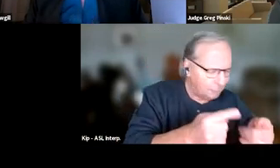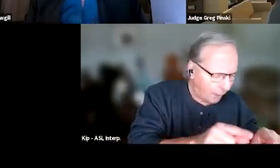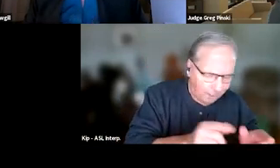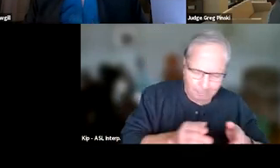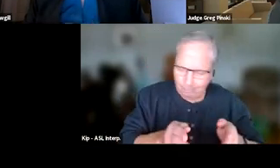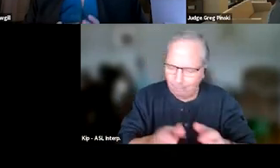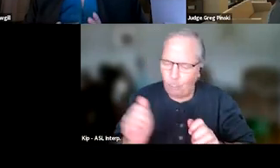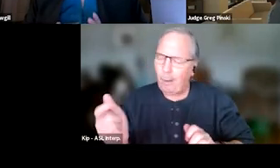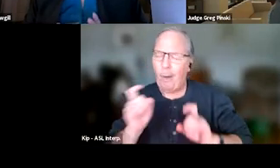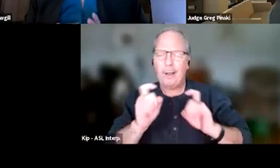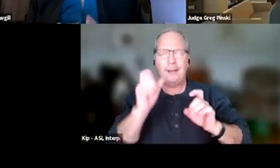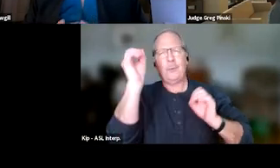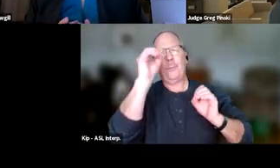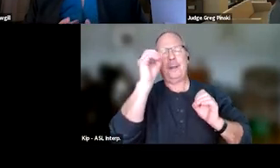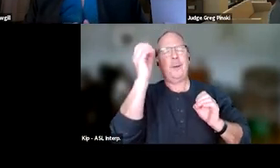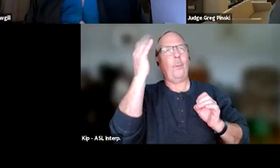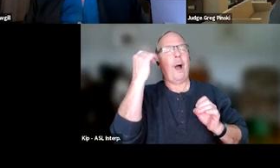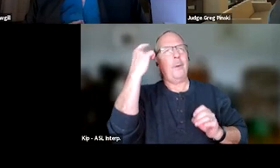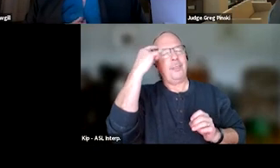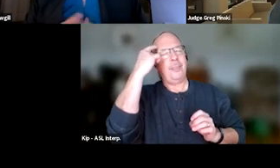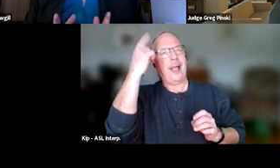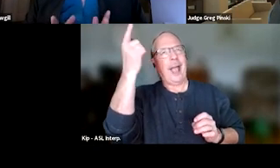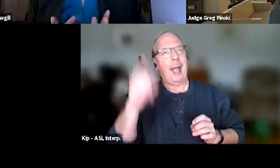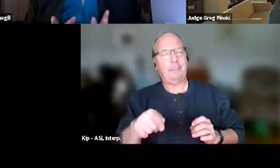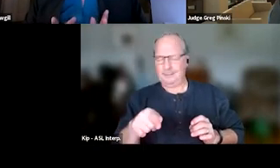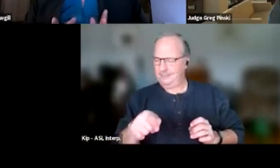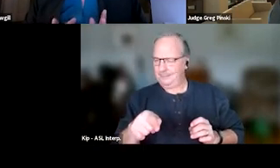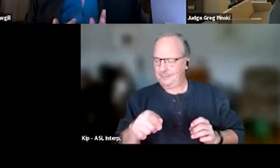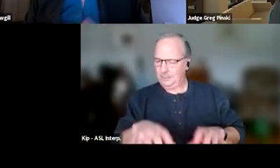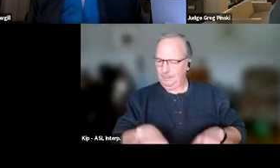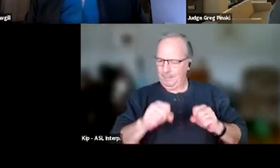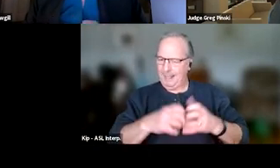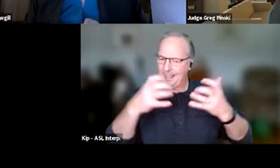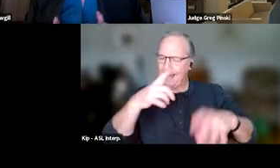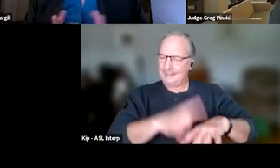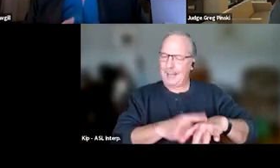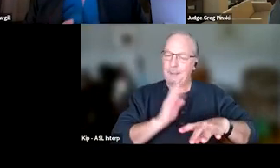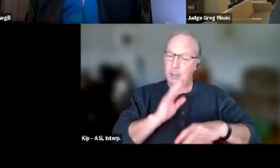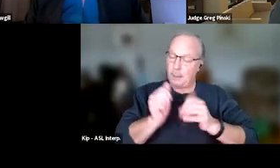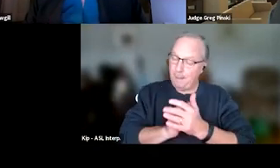why we think the behavior happened, we spend a lot of time talking about the behavior, the person, whatever,